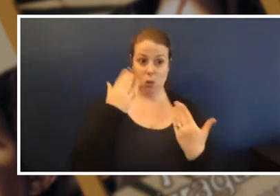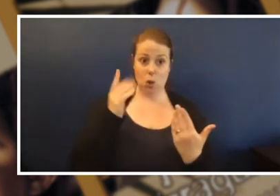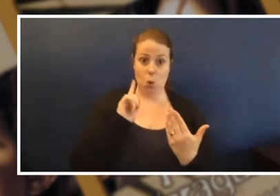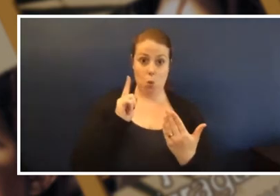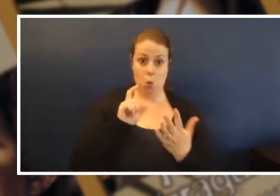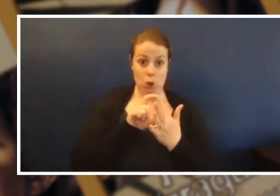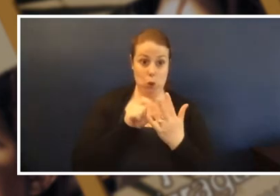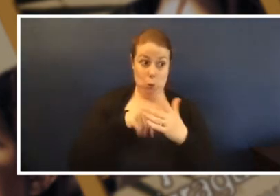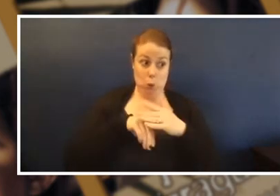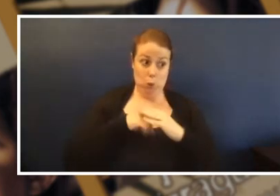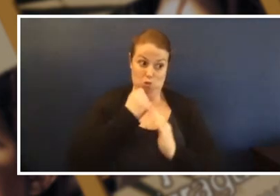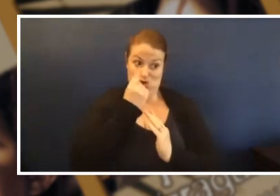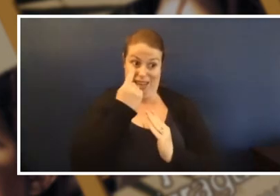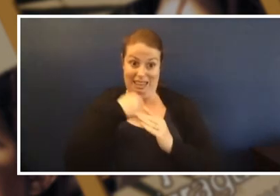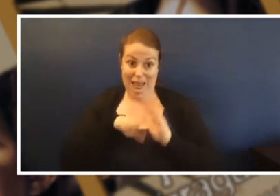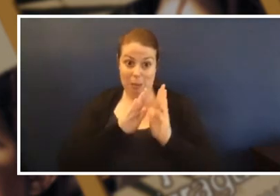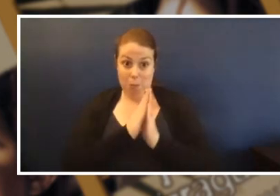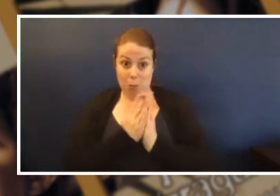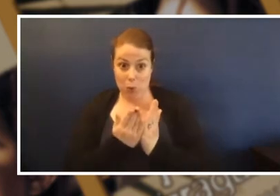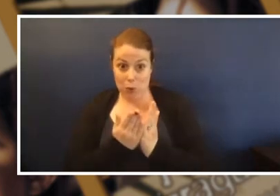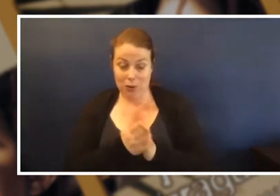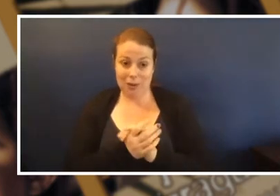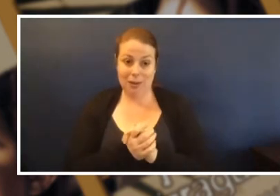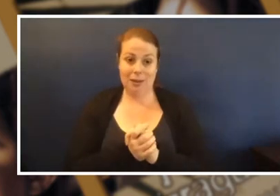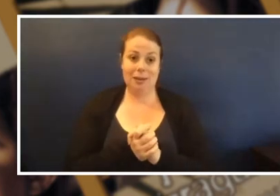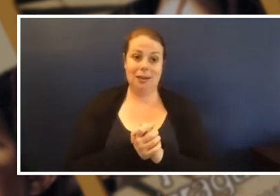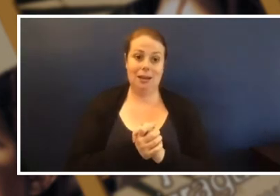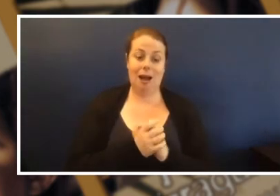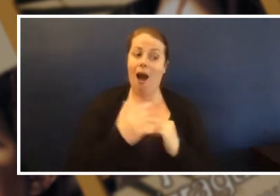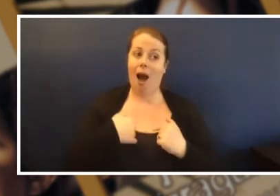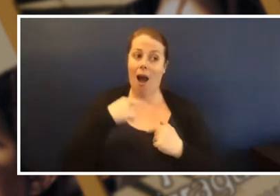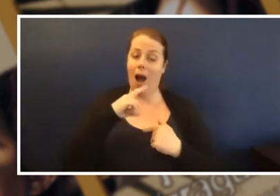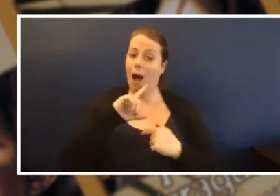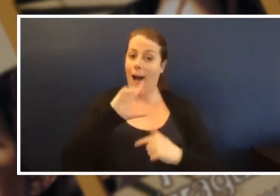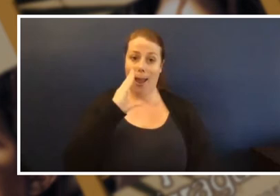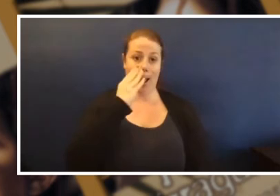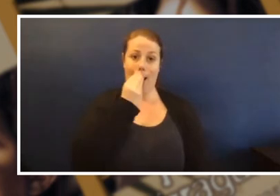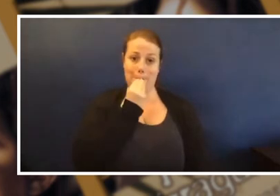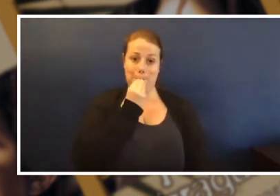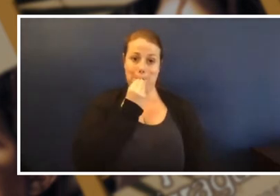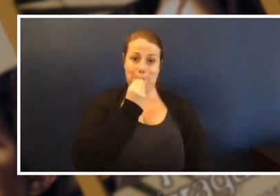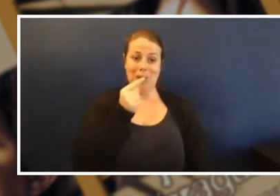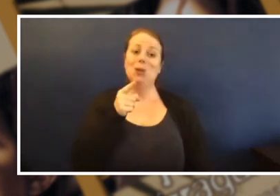got really tricky in the book I can't tell you, you have to work the tricky. You read the